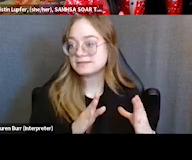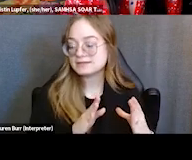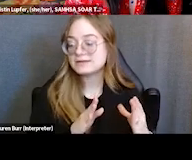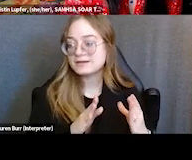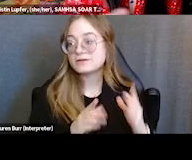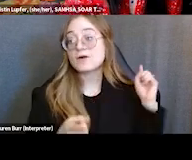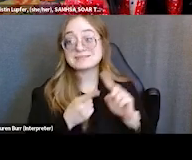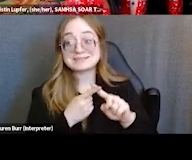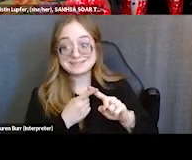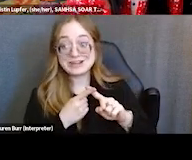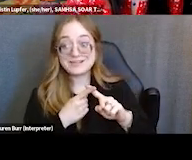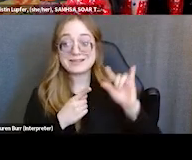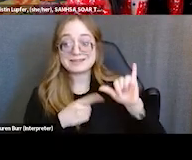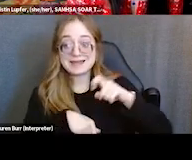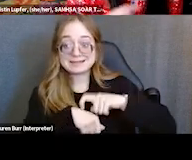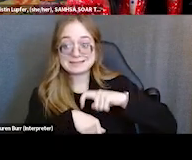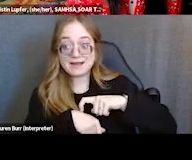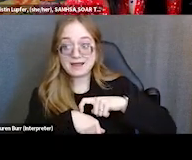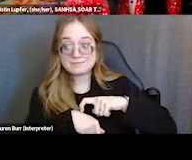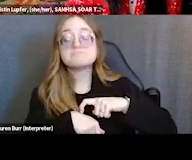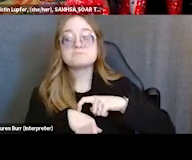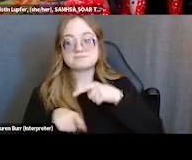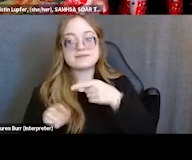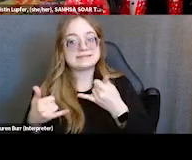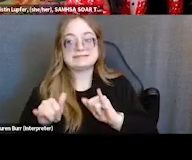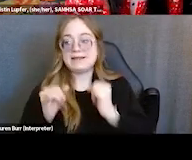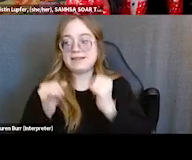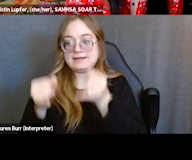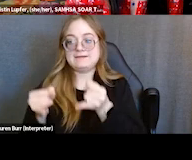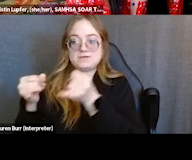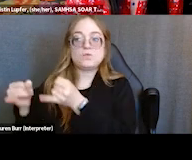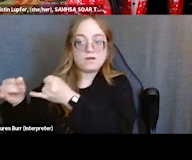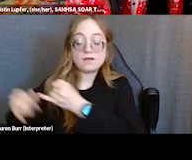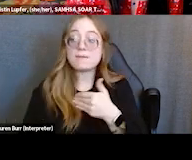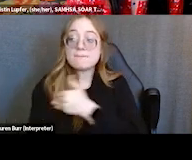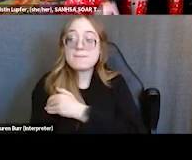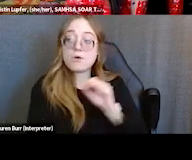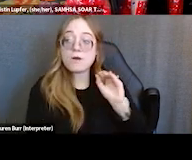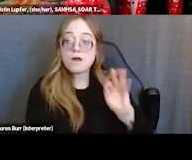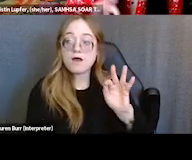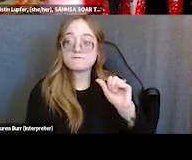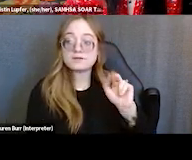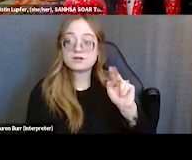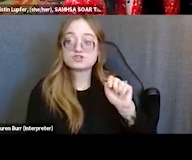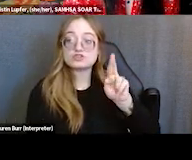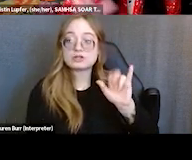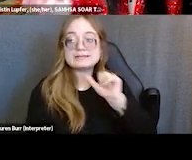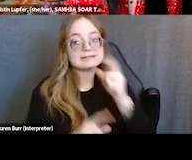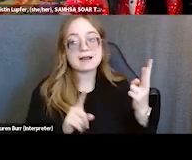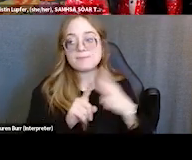so power of attorney does not apply here. The proper applicant would still be the individual until that legal guardian's in place.